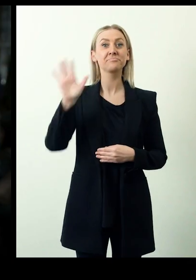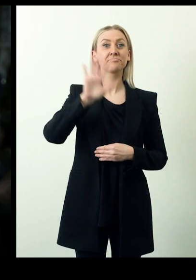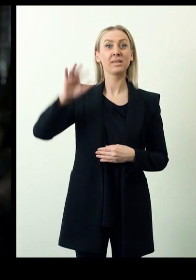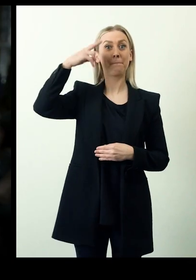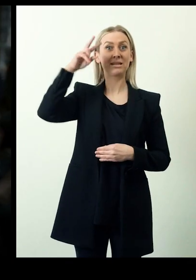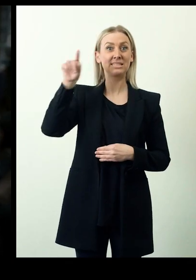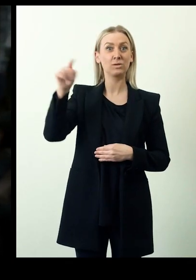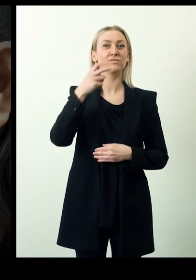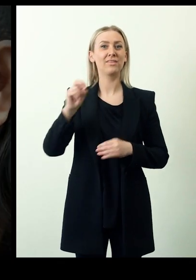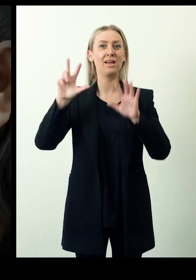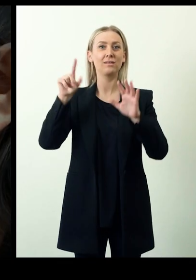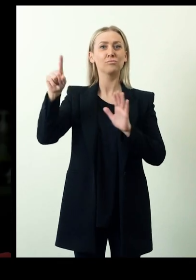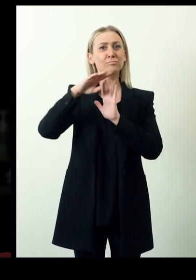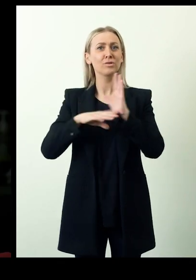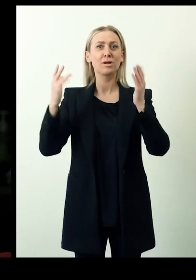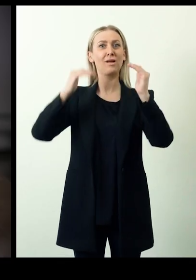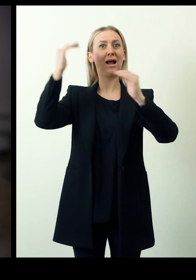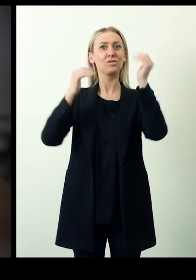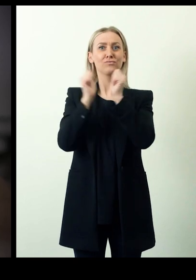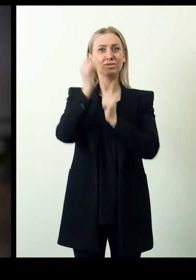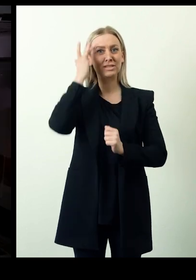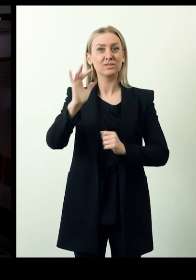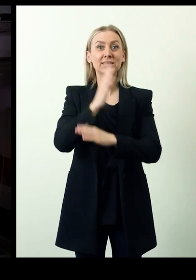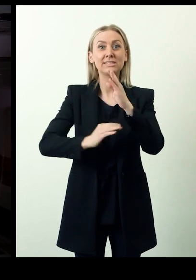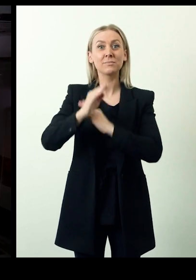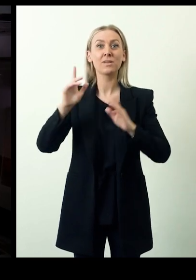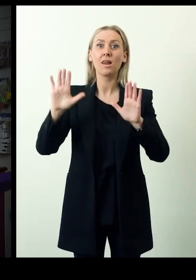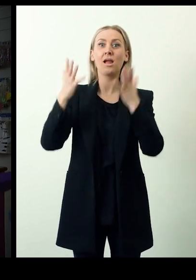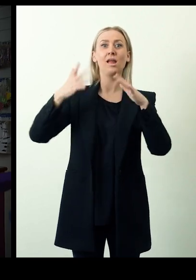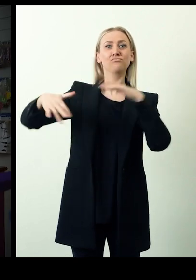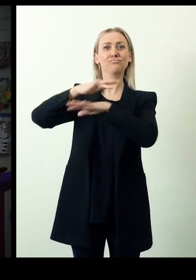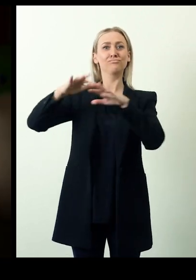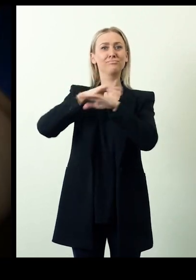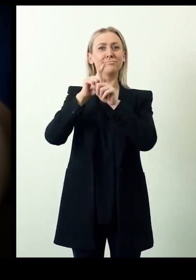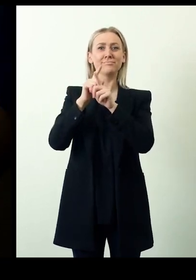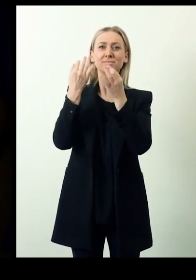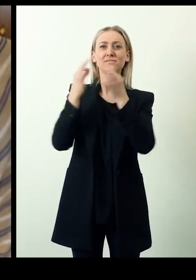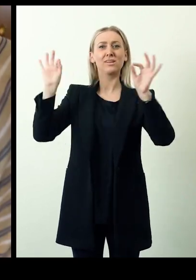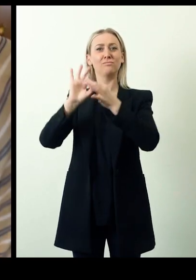In 2008, Mexico's Fundación Inclúyeme began a program enabling adults with intellectual disabilities to live